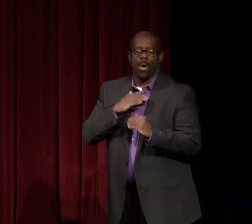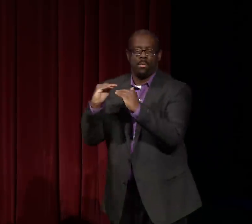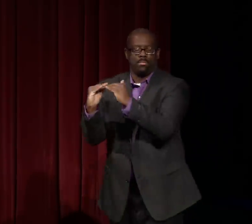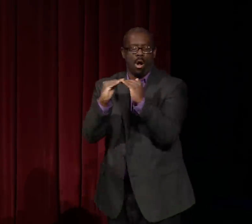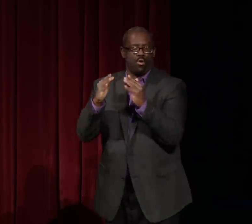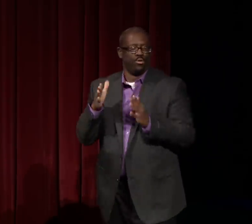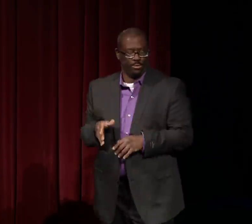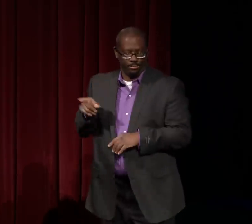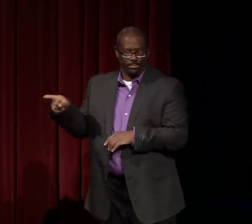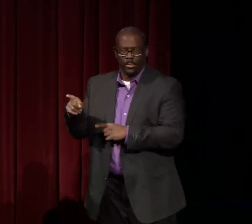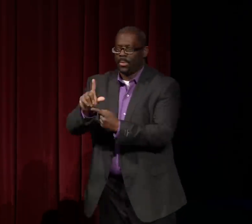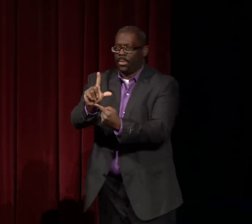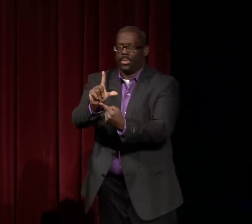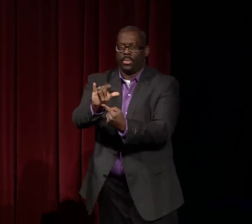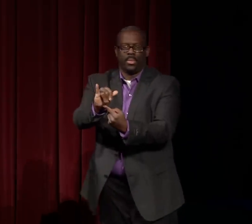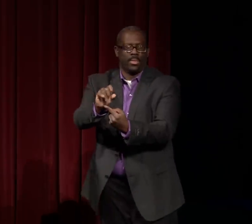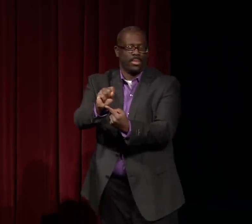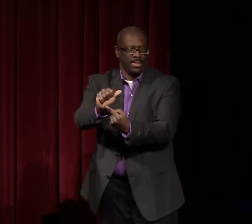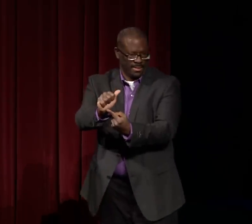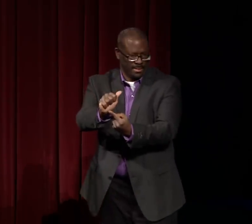It's great to have this information at hand.